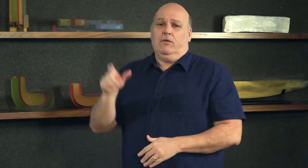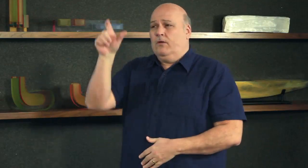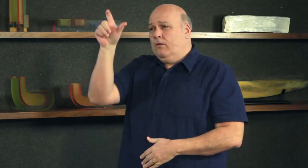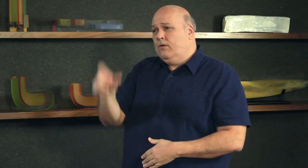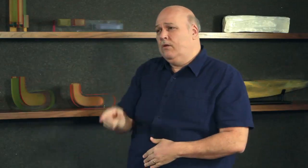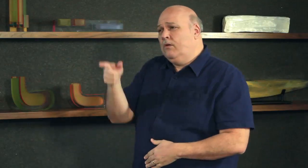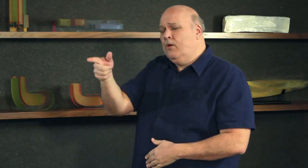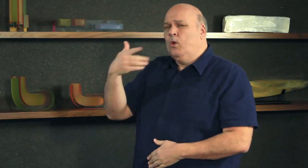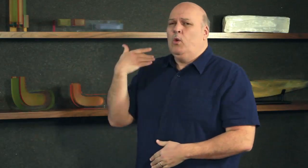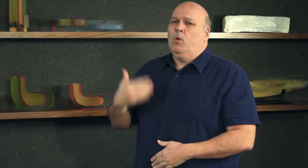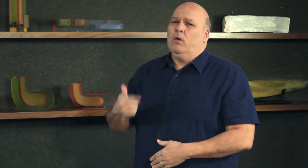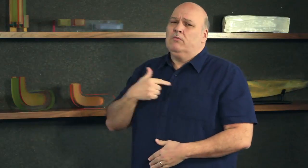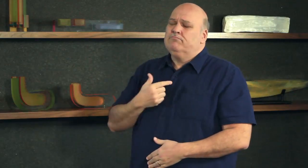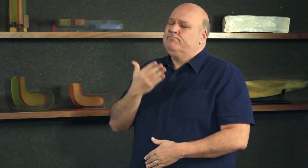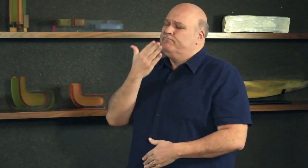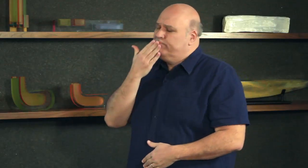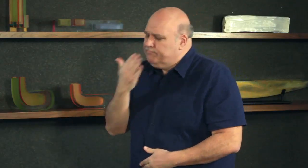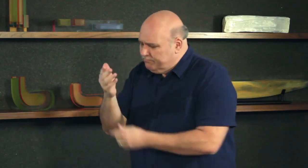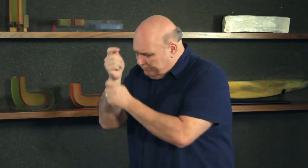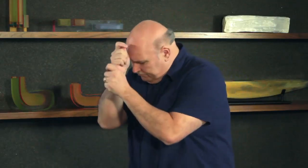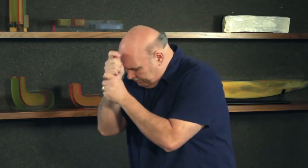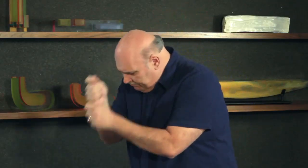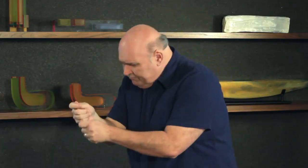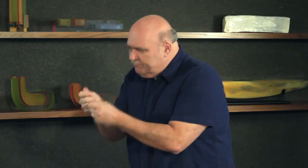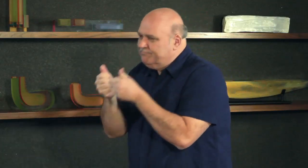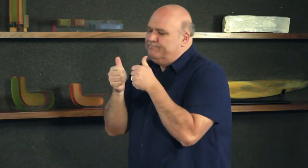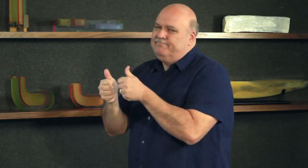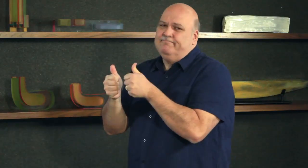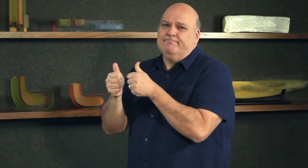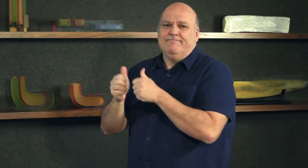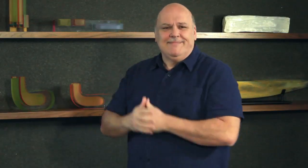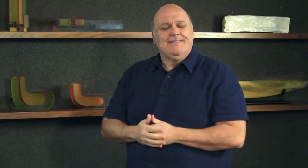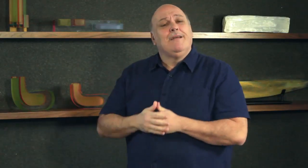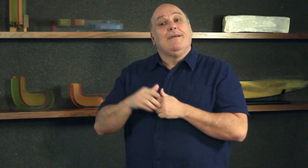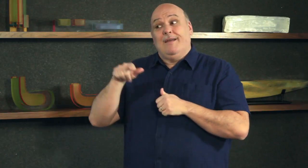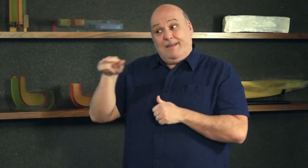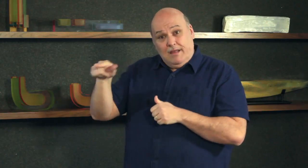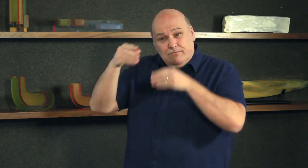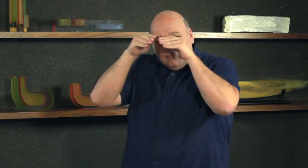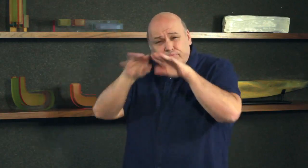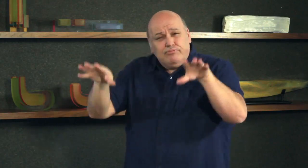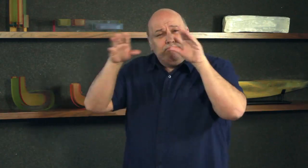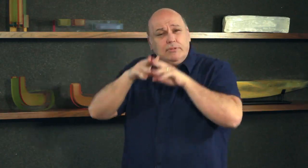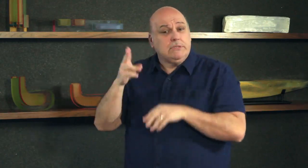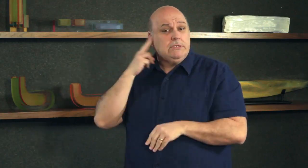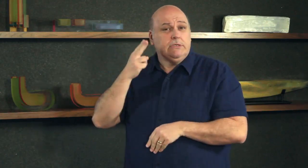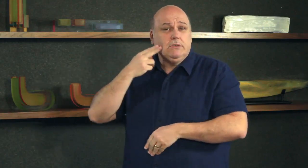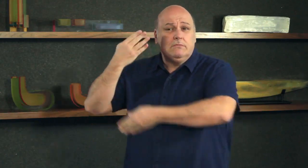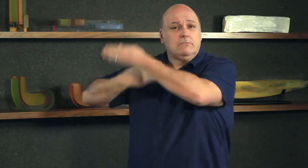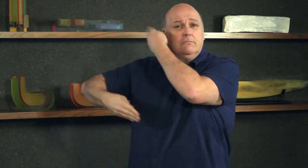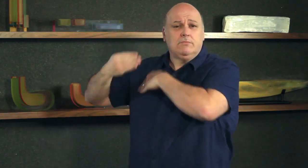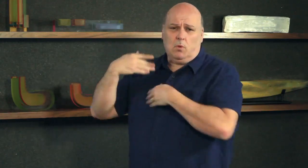Thank you for watching DeafWaves. I hope you are enjoying it!